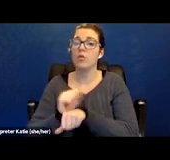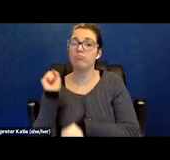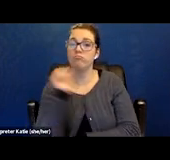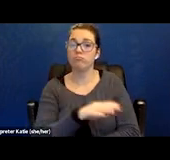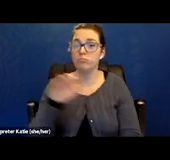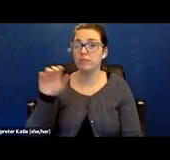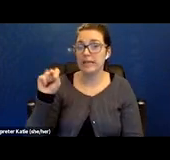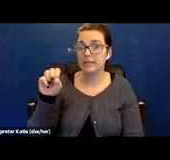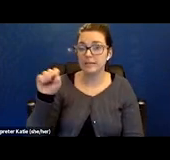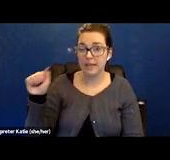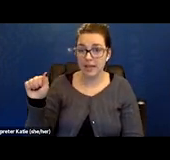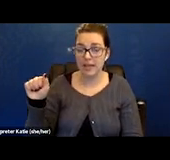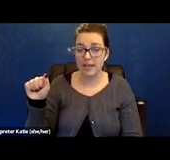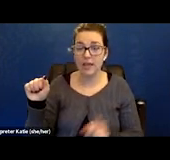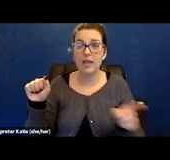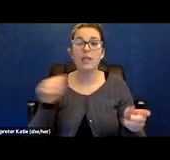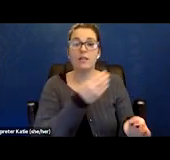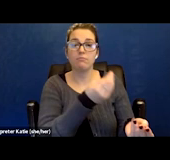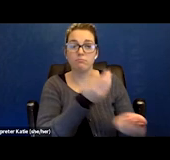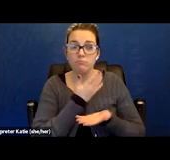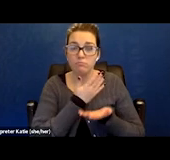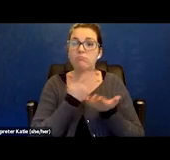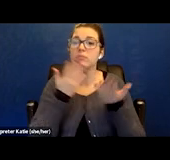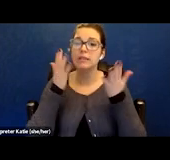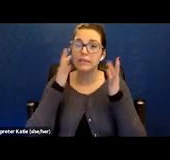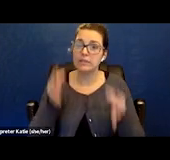I had a decision in seven months and it was a positive decision.